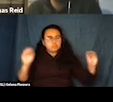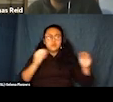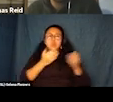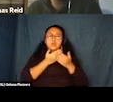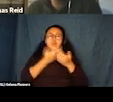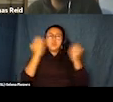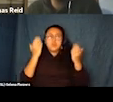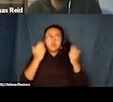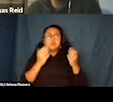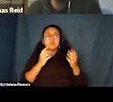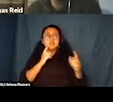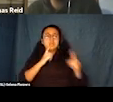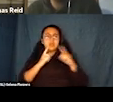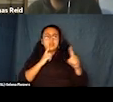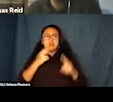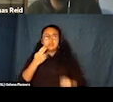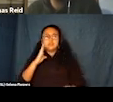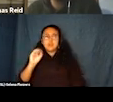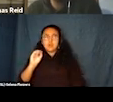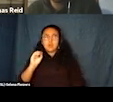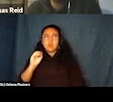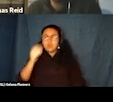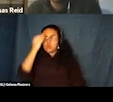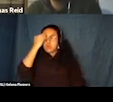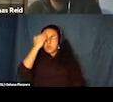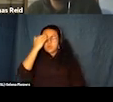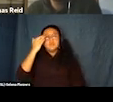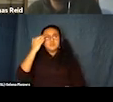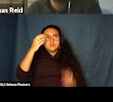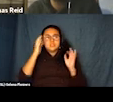HBO made a conscious decision to not make their content accessible.